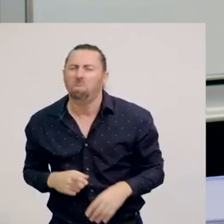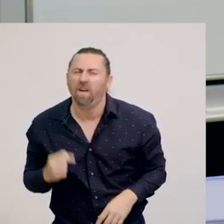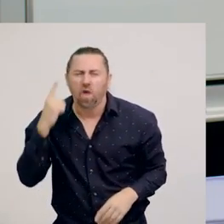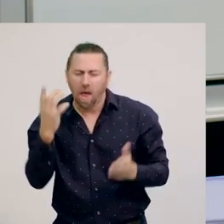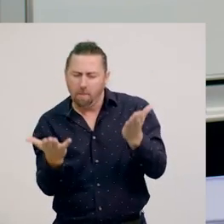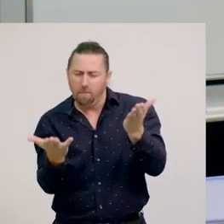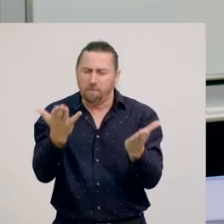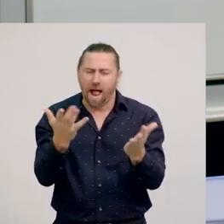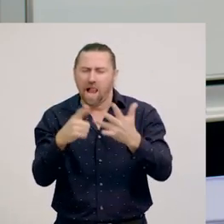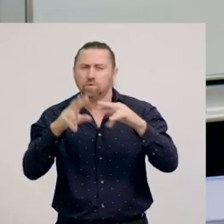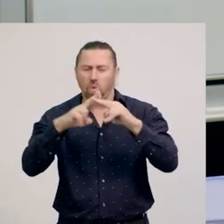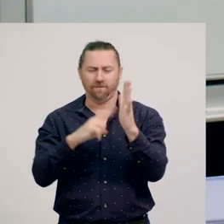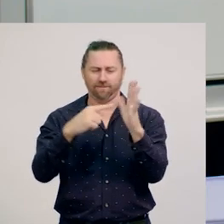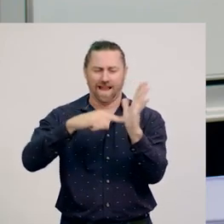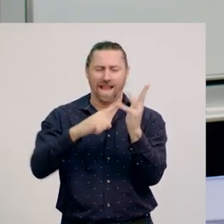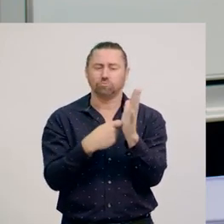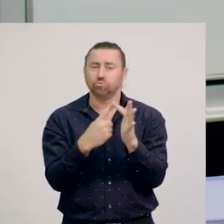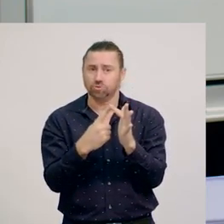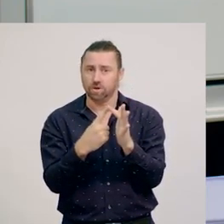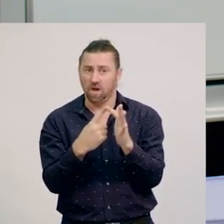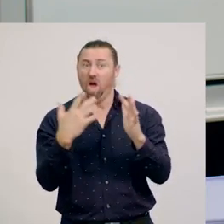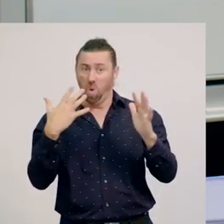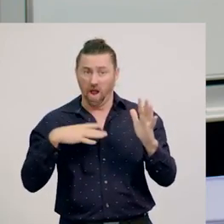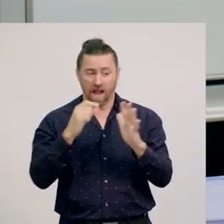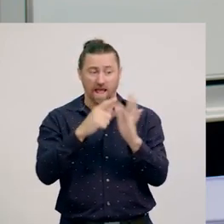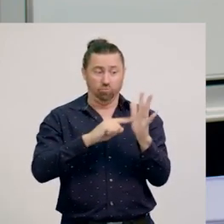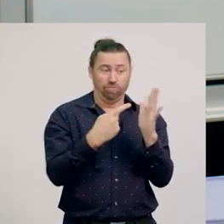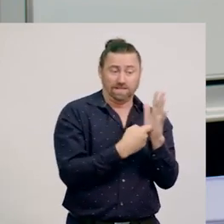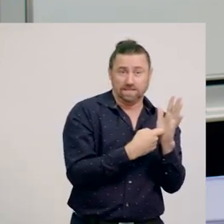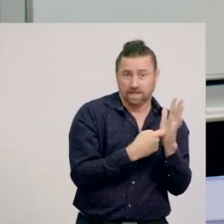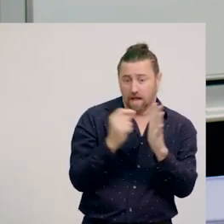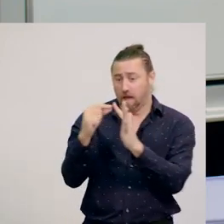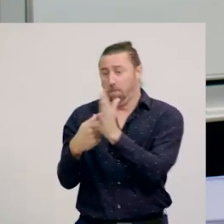Predators help to keep the number of prey, their population, from getting too big.